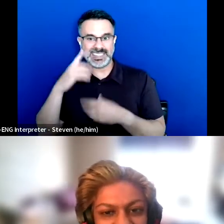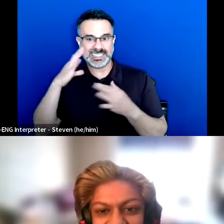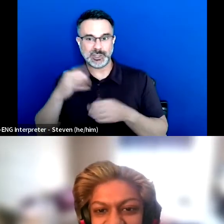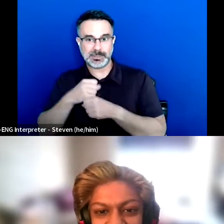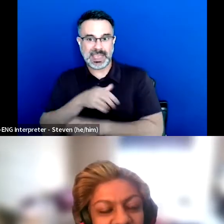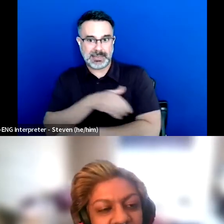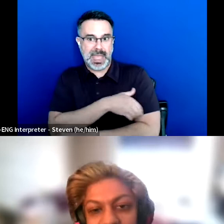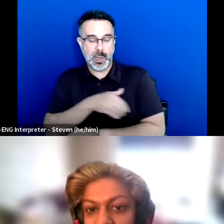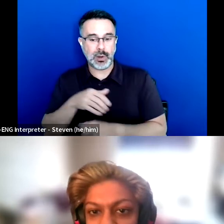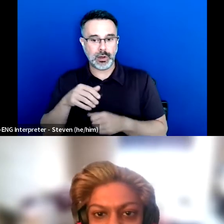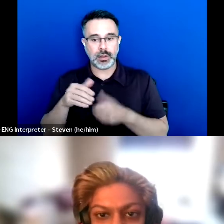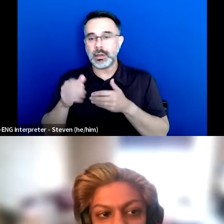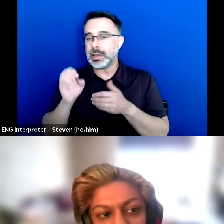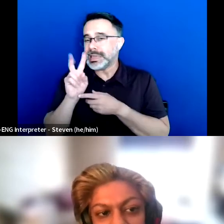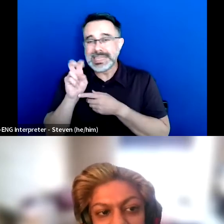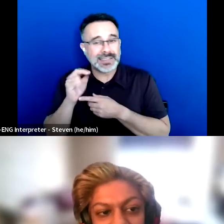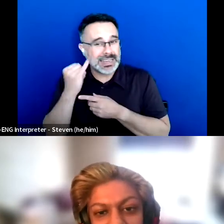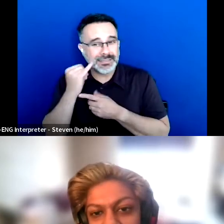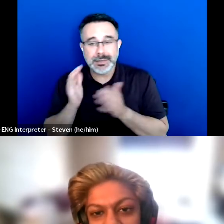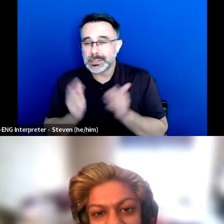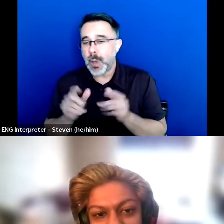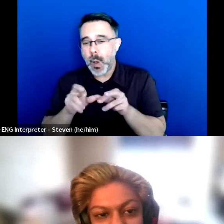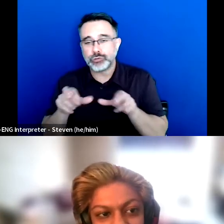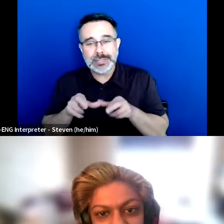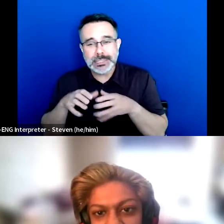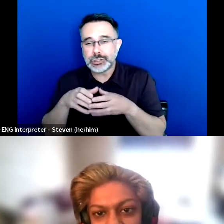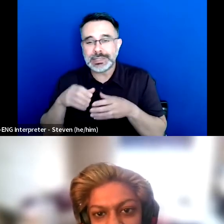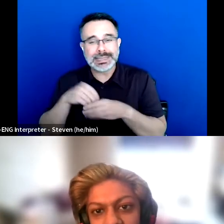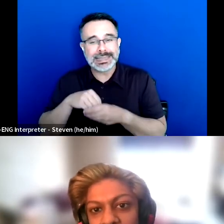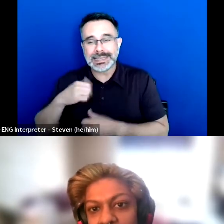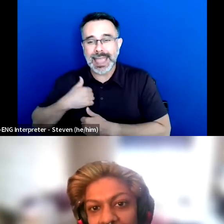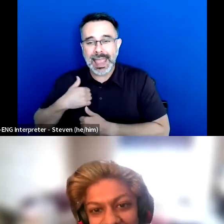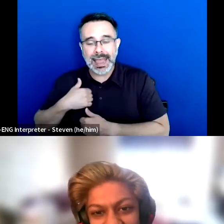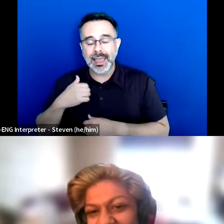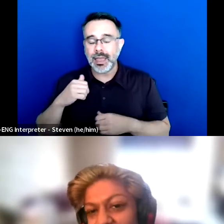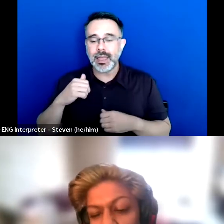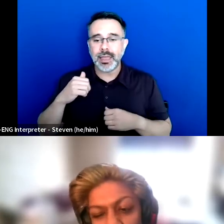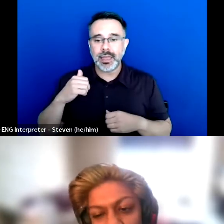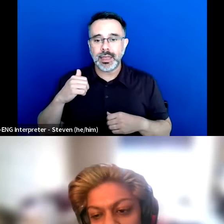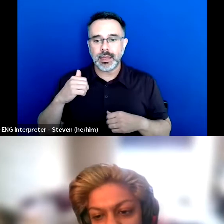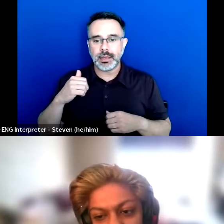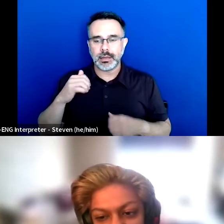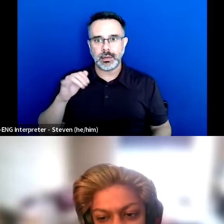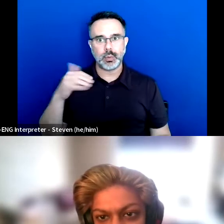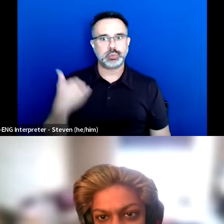even if it's for just a small region, and in Canada is it's such a big deal.